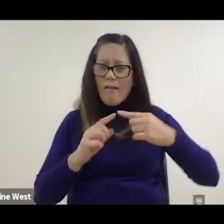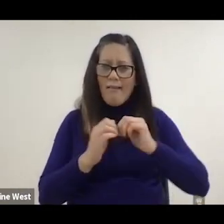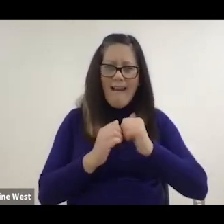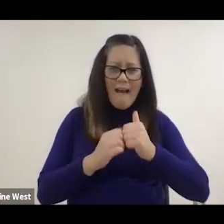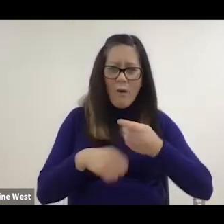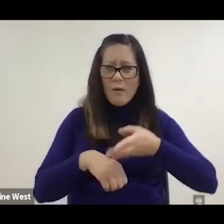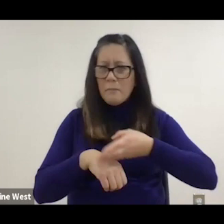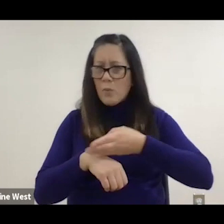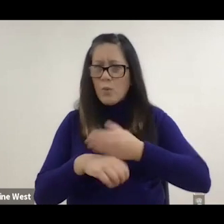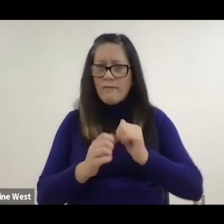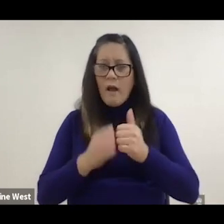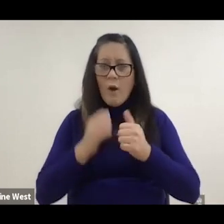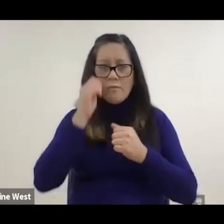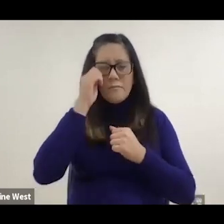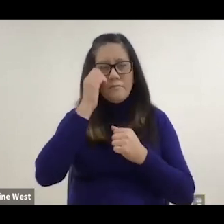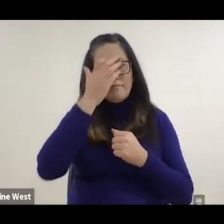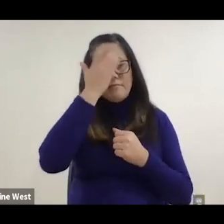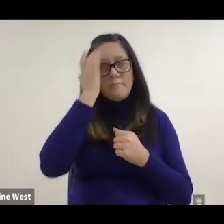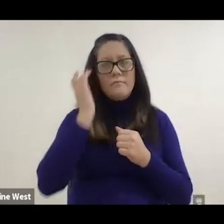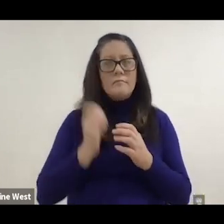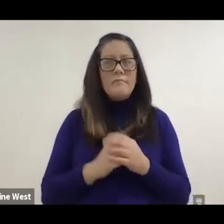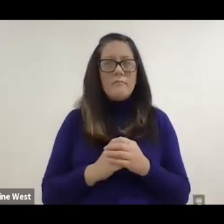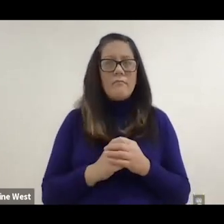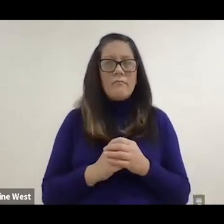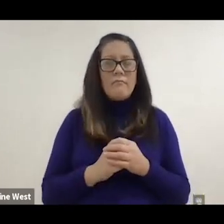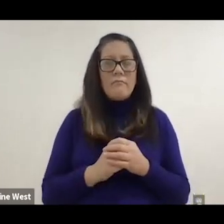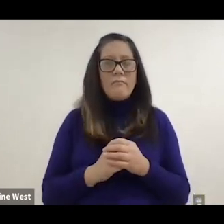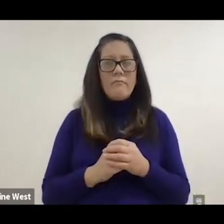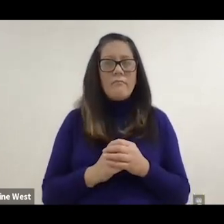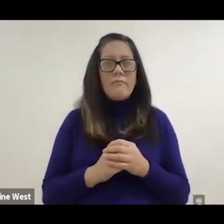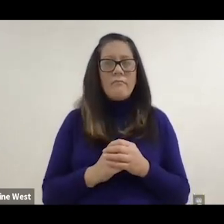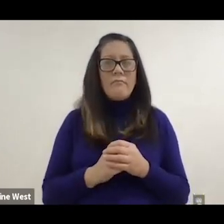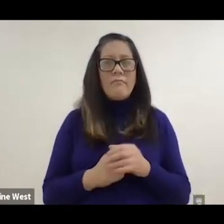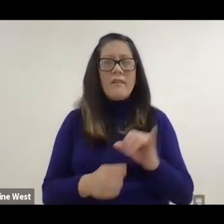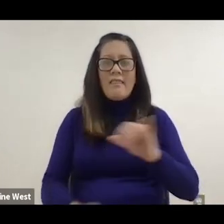the smart wheel how you could do that. So one way was told study this is